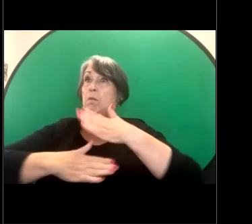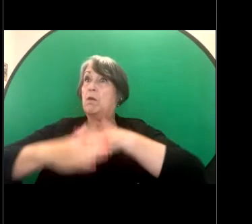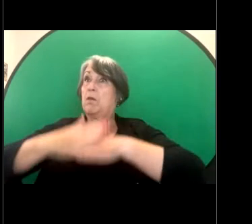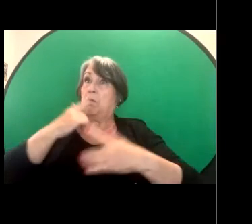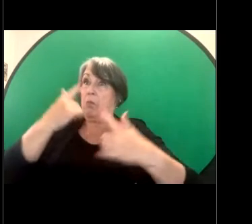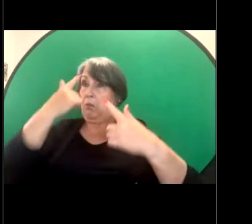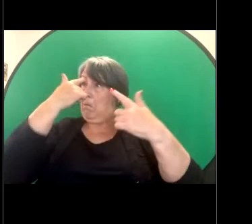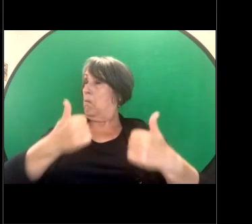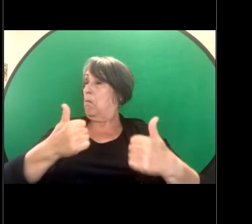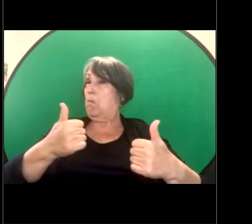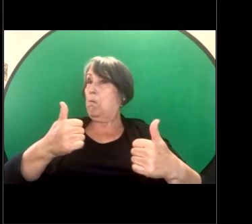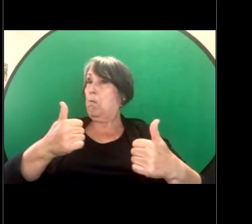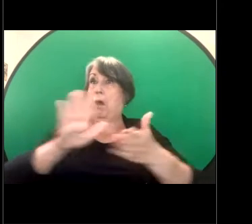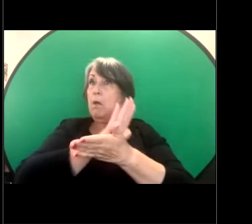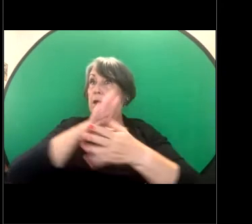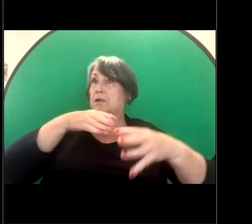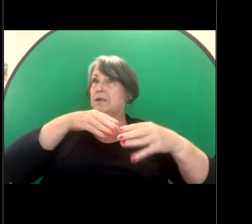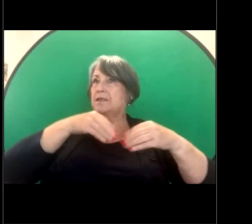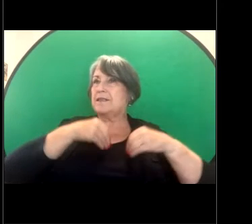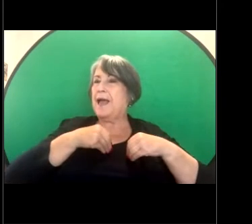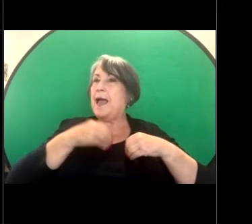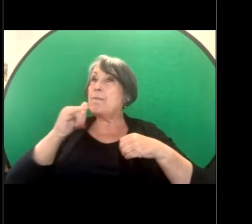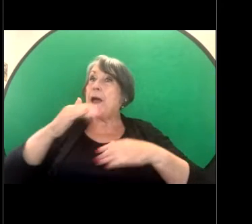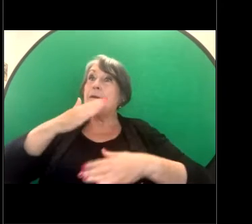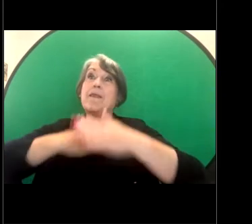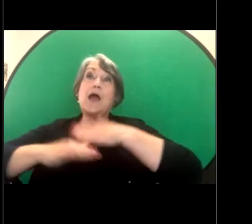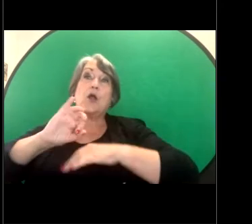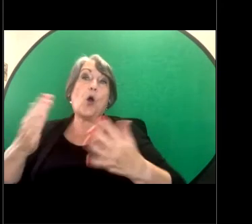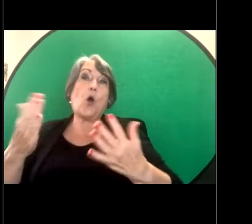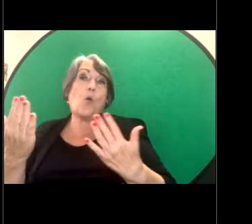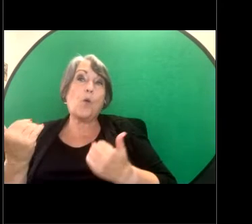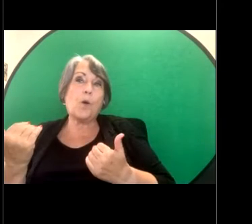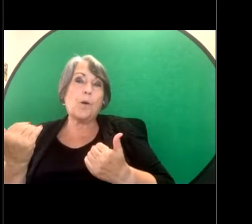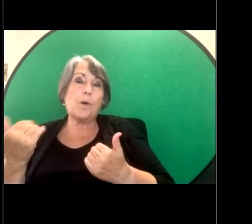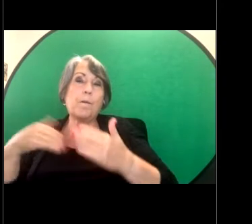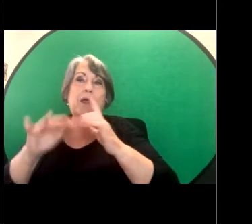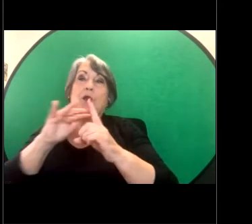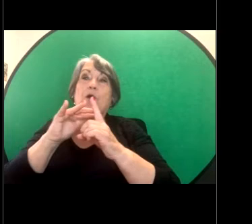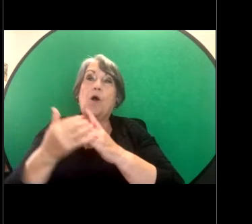But it may be that that conduct is not welcome in the context of someone you don't know as well